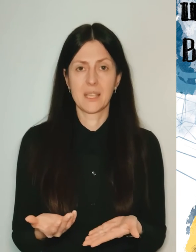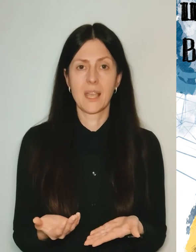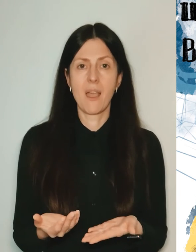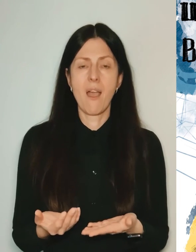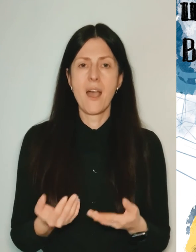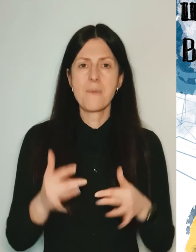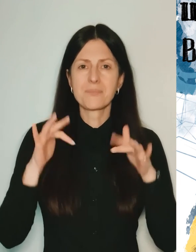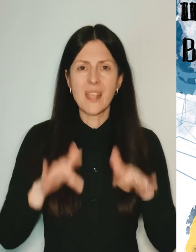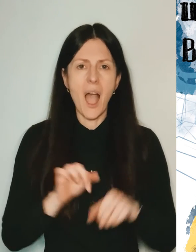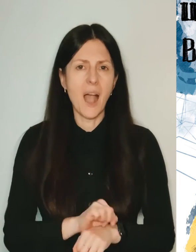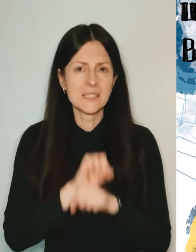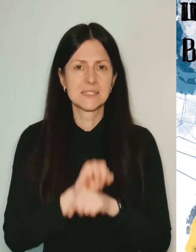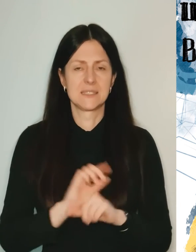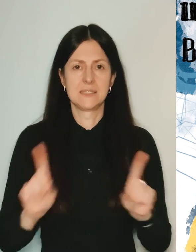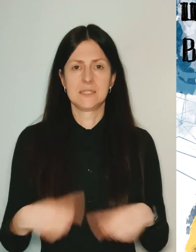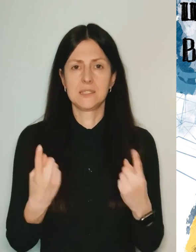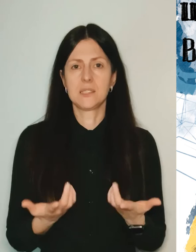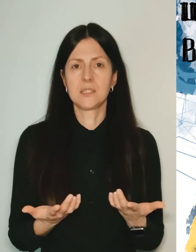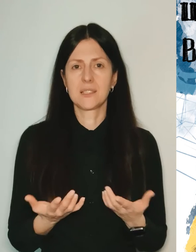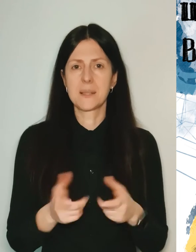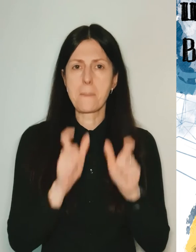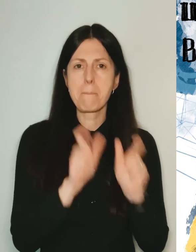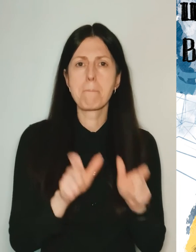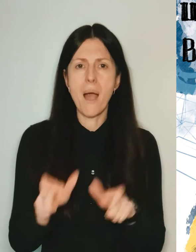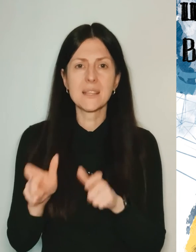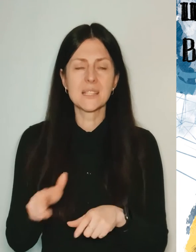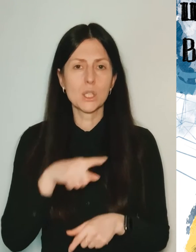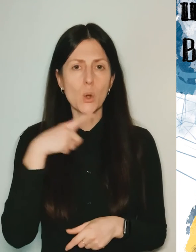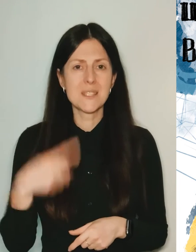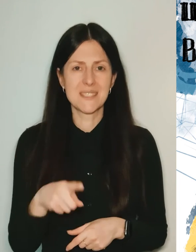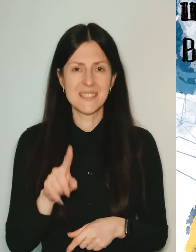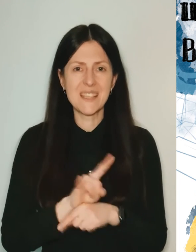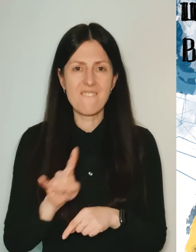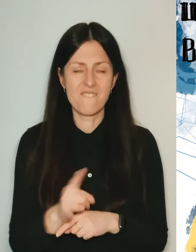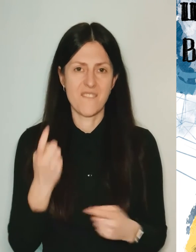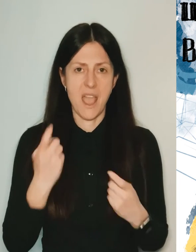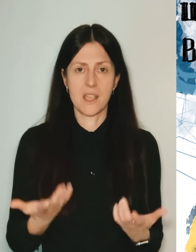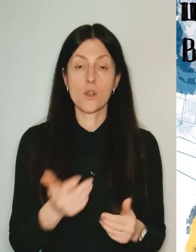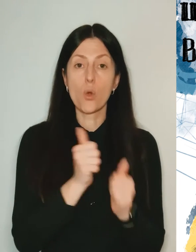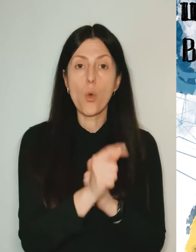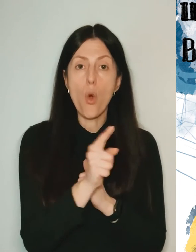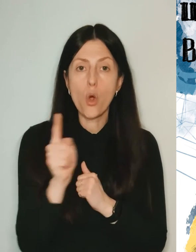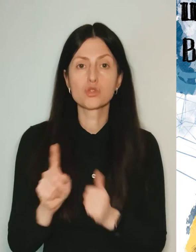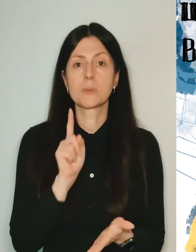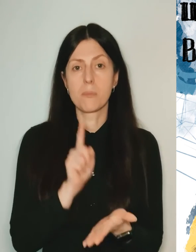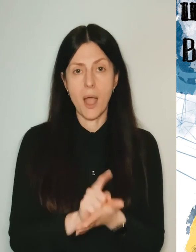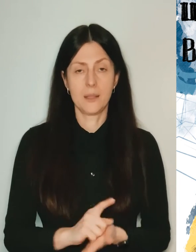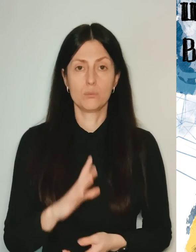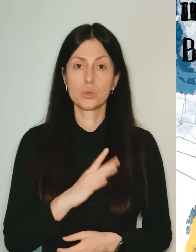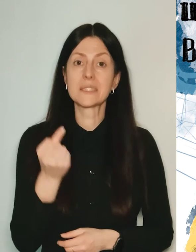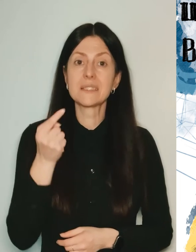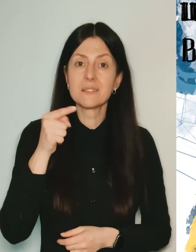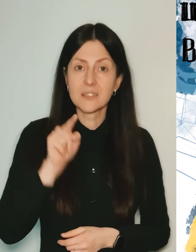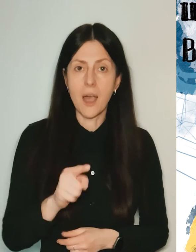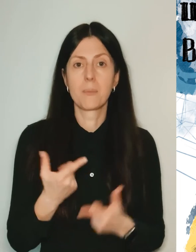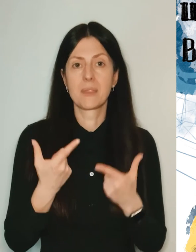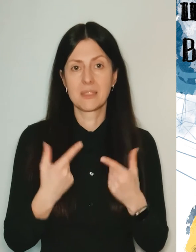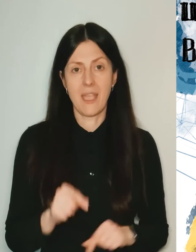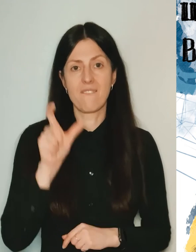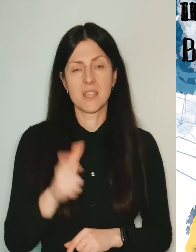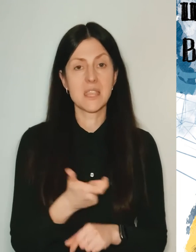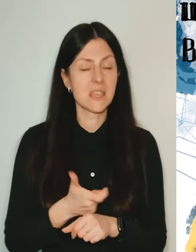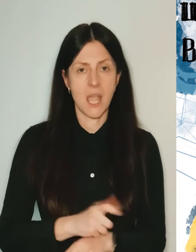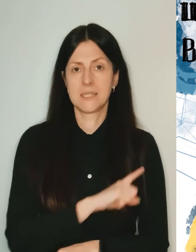promotions, ban Russian fakes. Everyone should be where they are the strongest now.